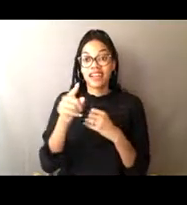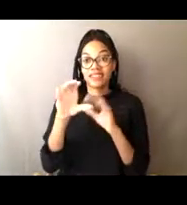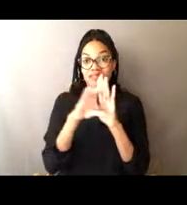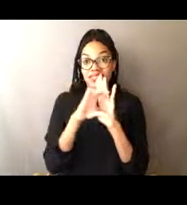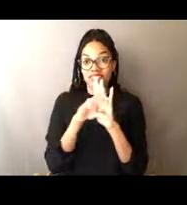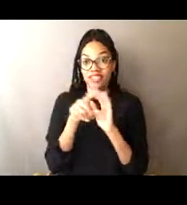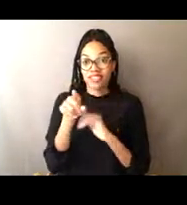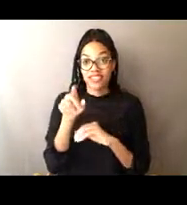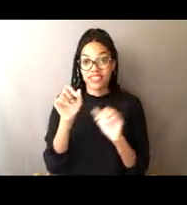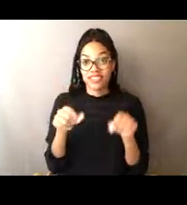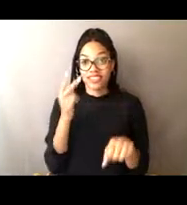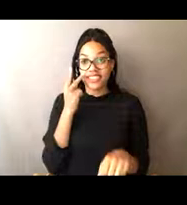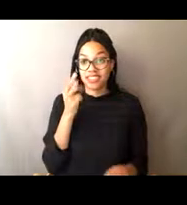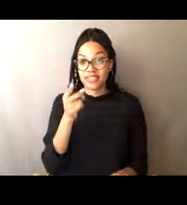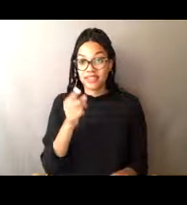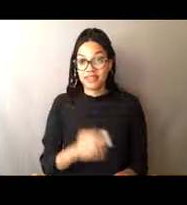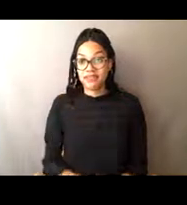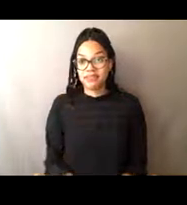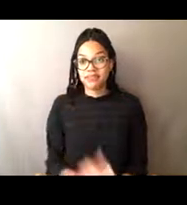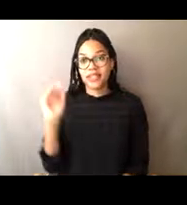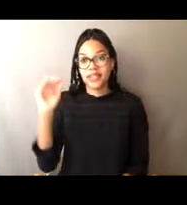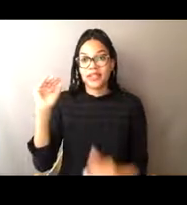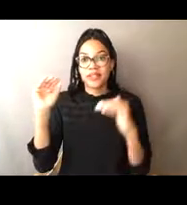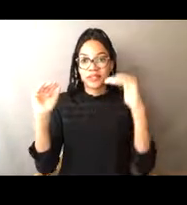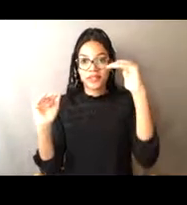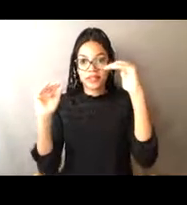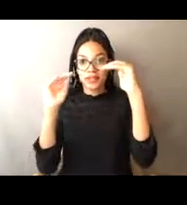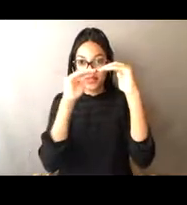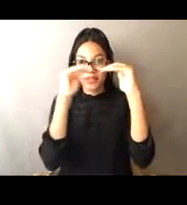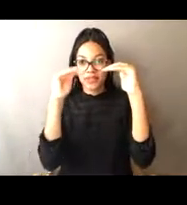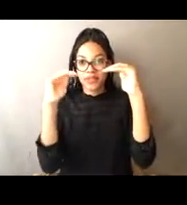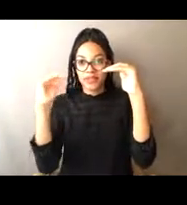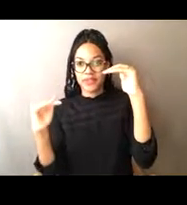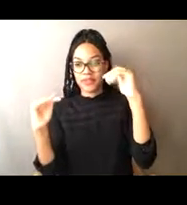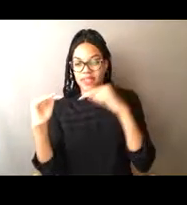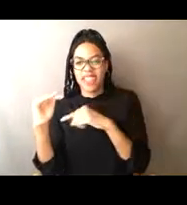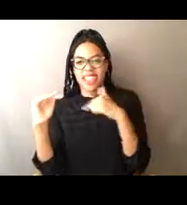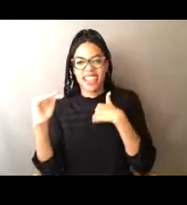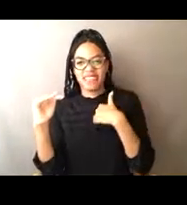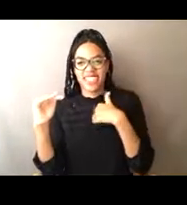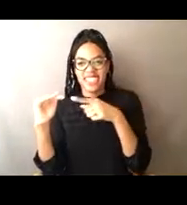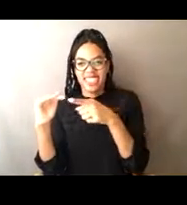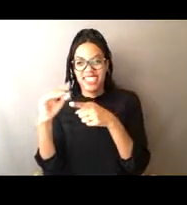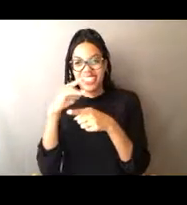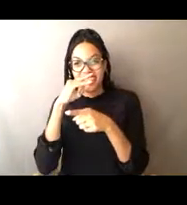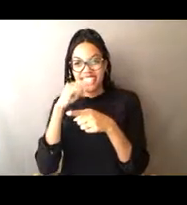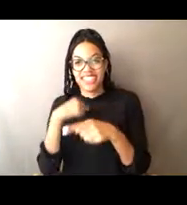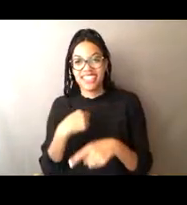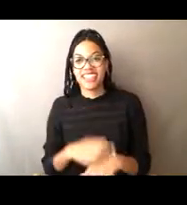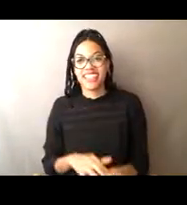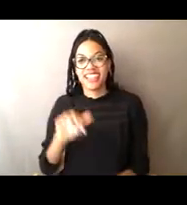the shortest guy over on the right side, that's me as a kid, Alex Perry.